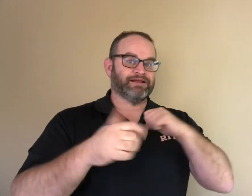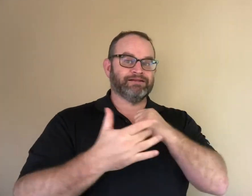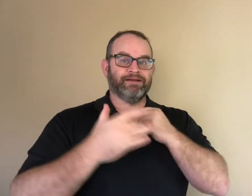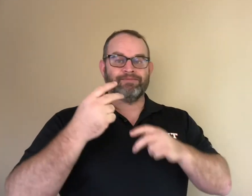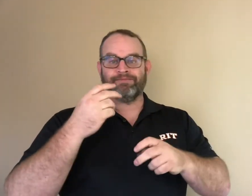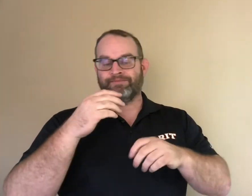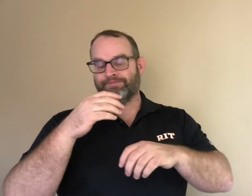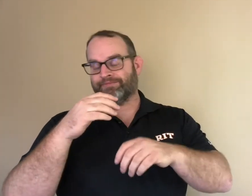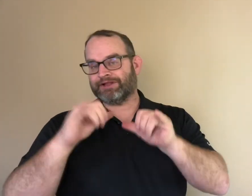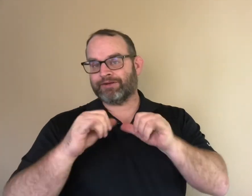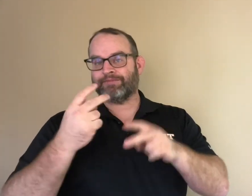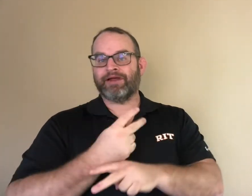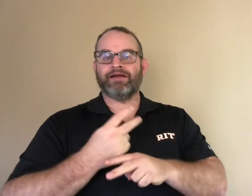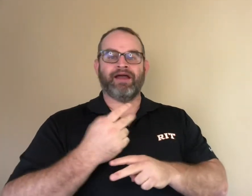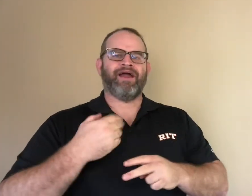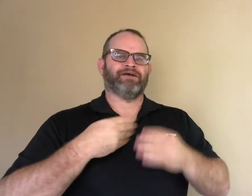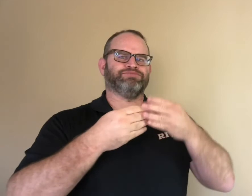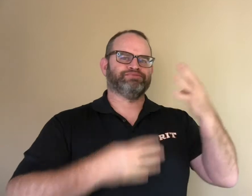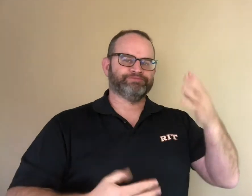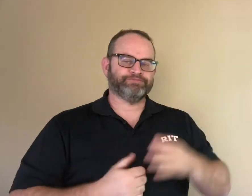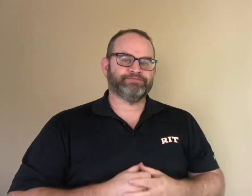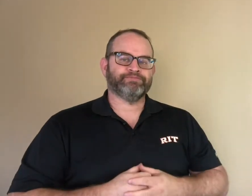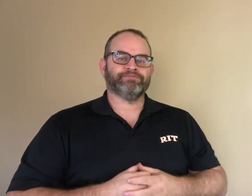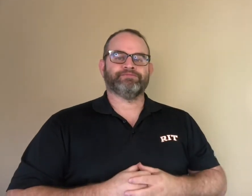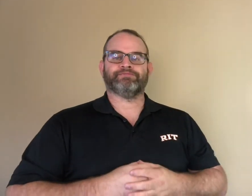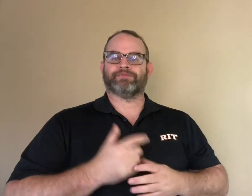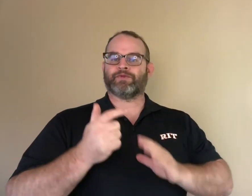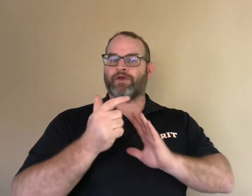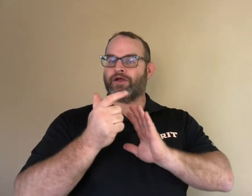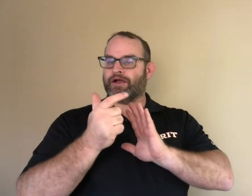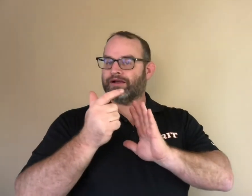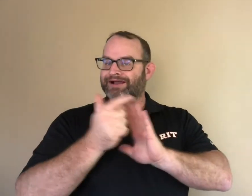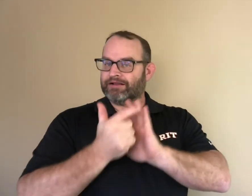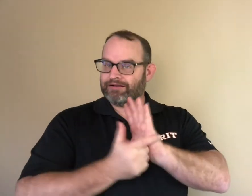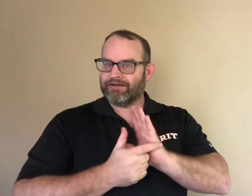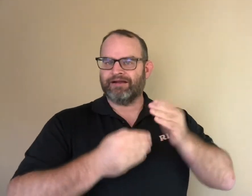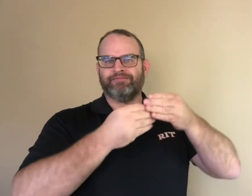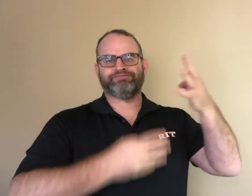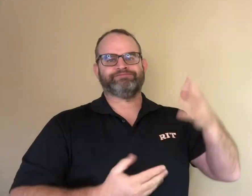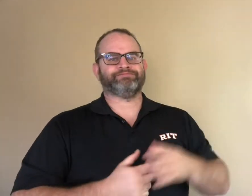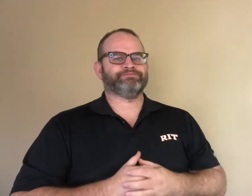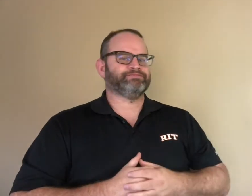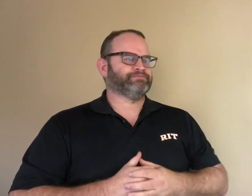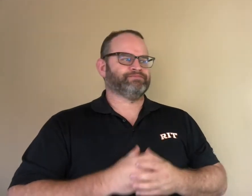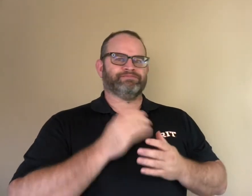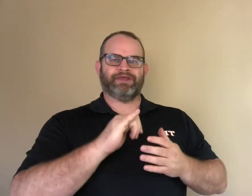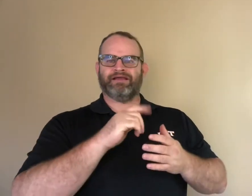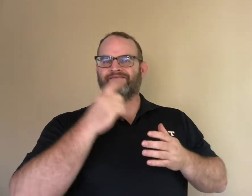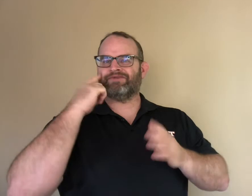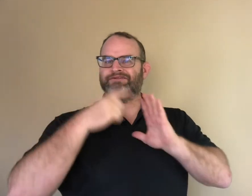like science, technology, engineering and mathematics, law-making, literature, among others.